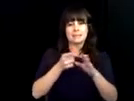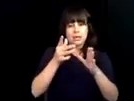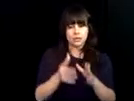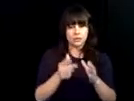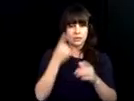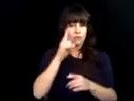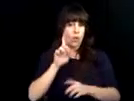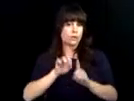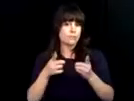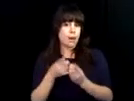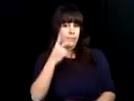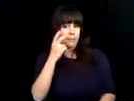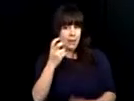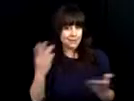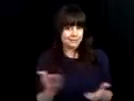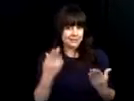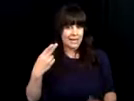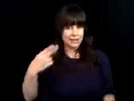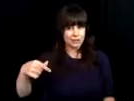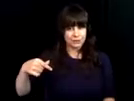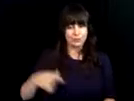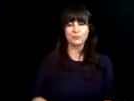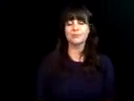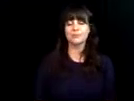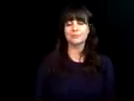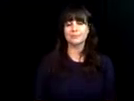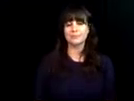go. >> Hi, I'm Shawn Cor